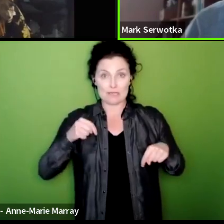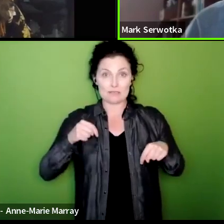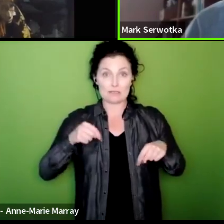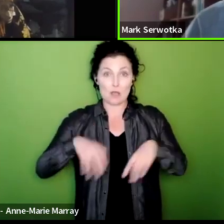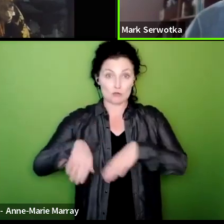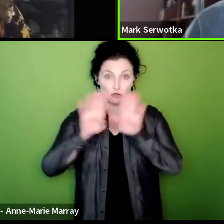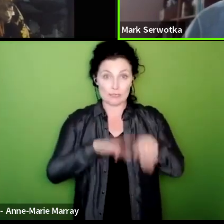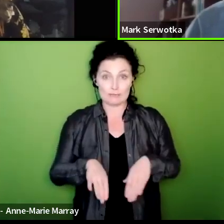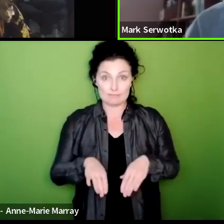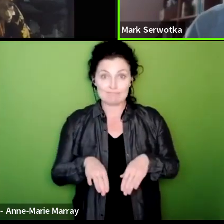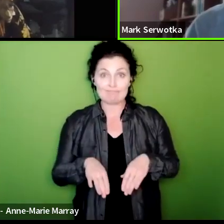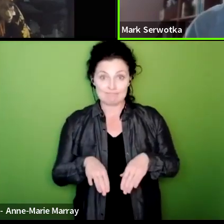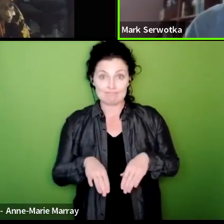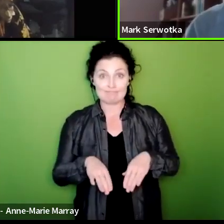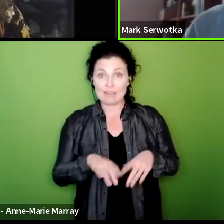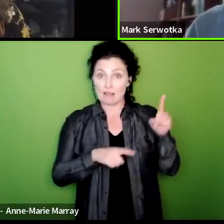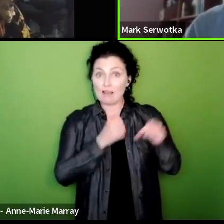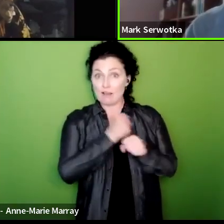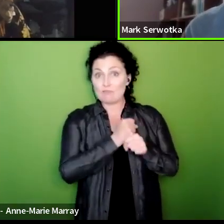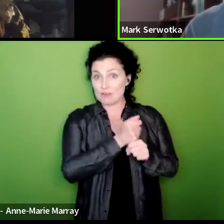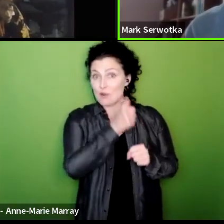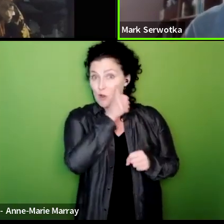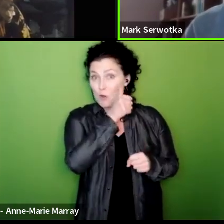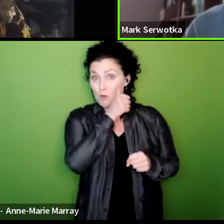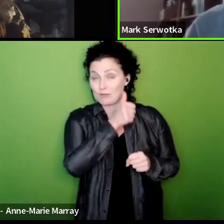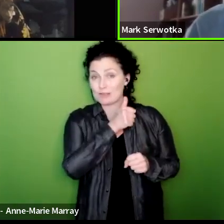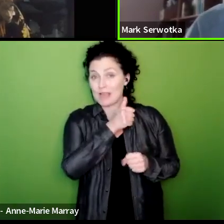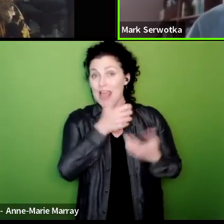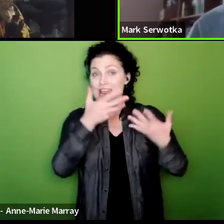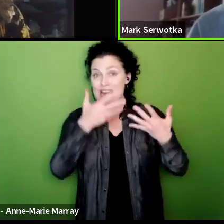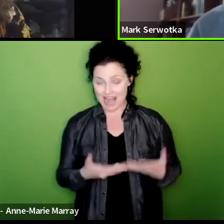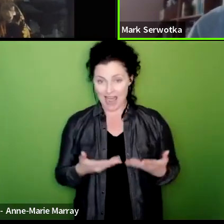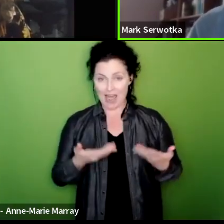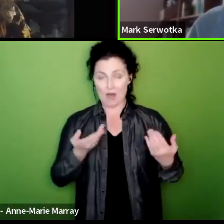they know today that they didn't know before is we now have a legal mandate and ability to call